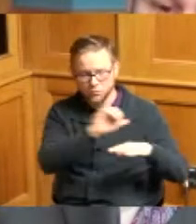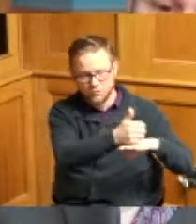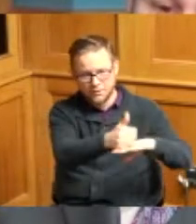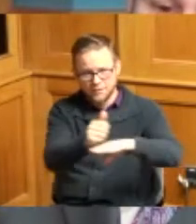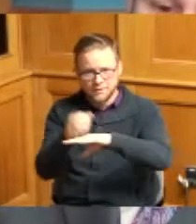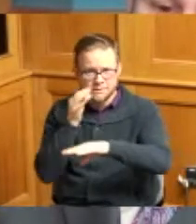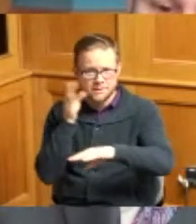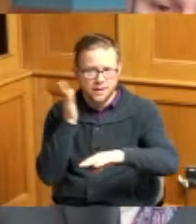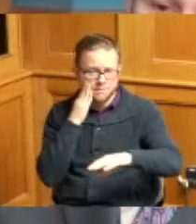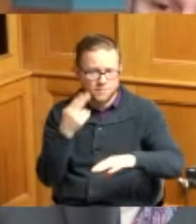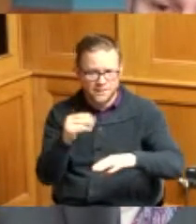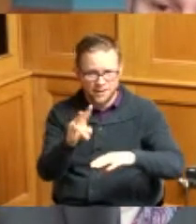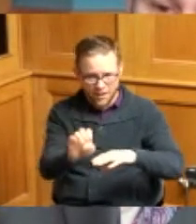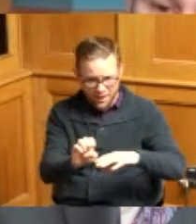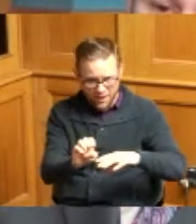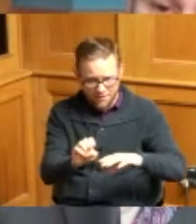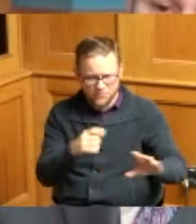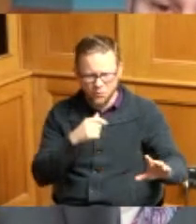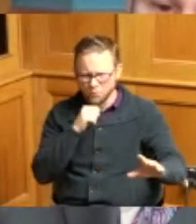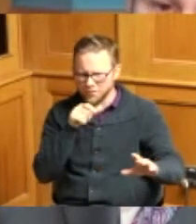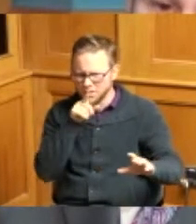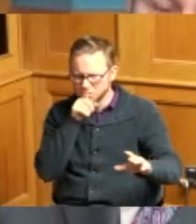on this land I am unclear as to why that would be a problem